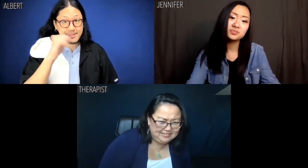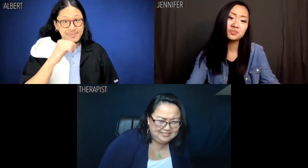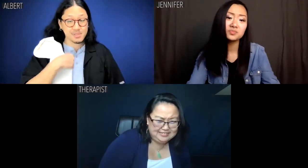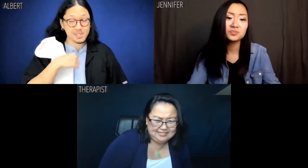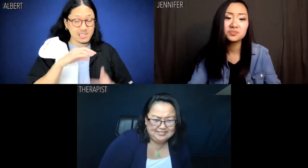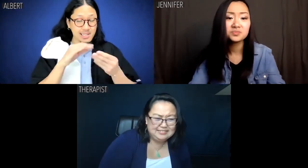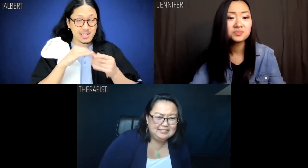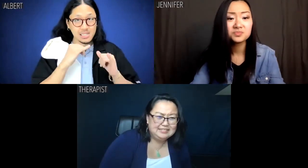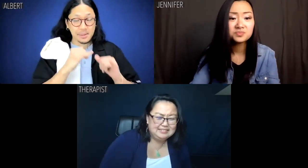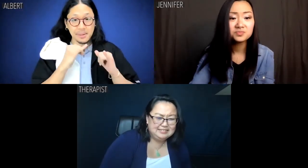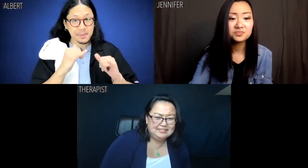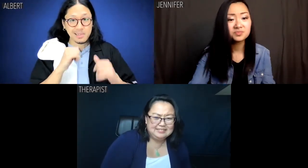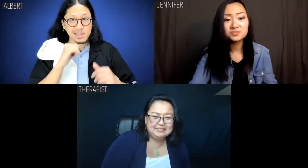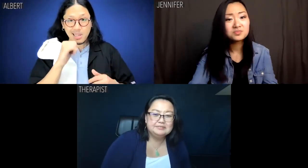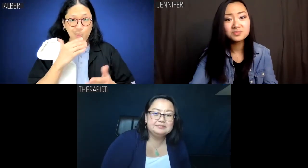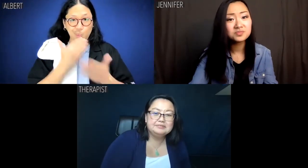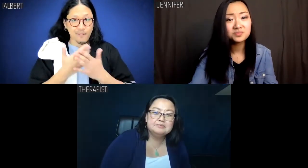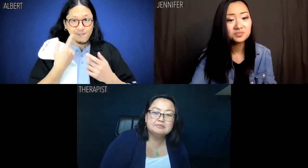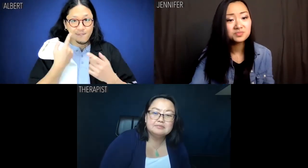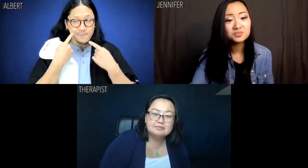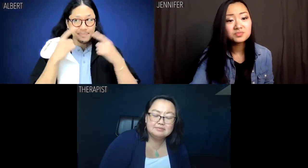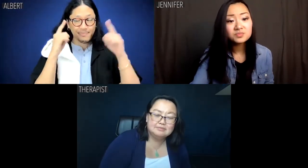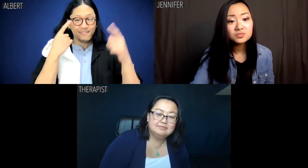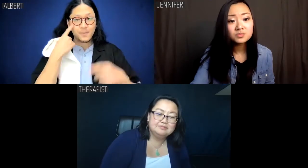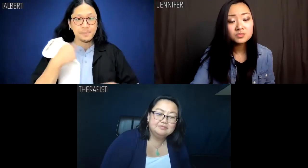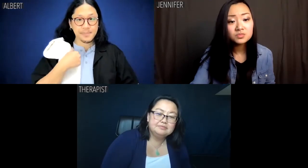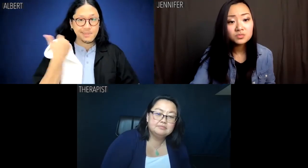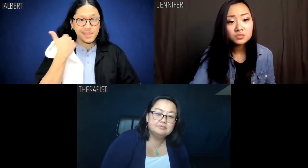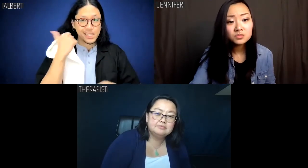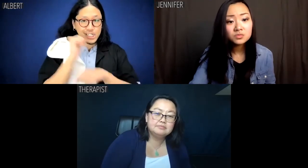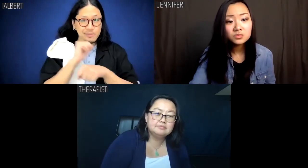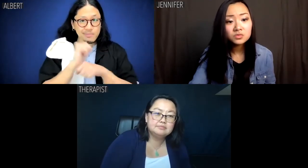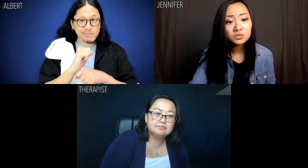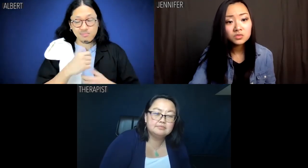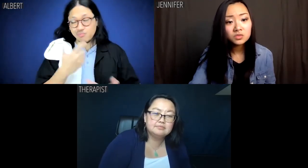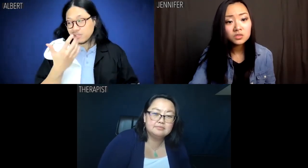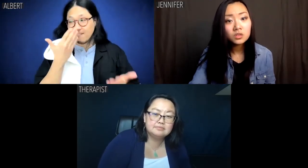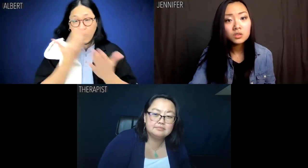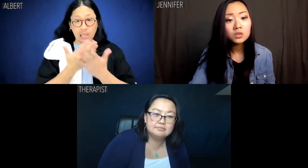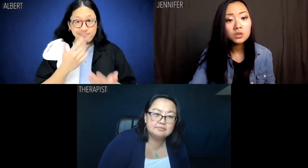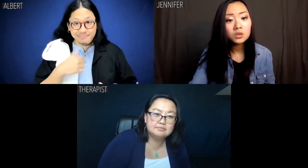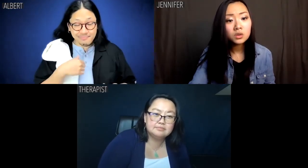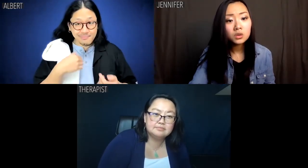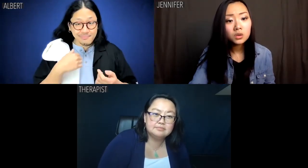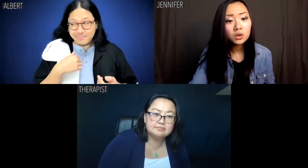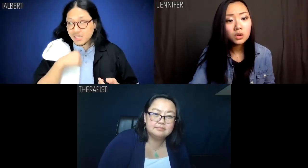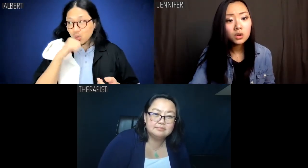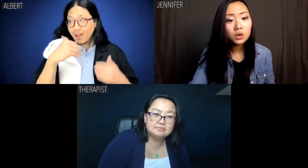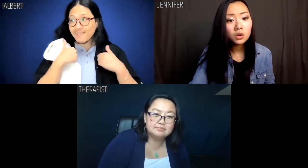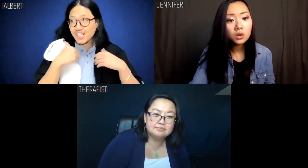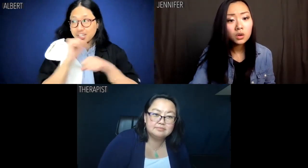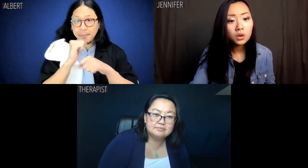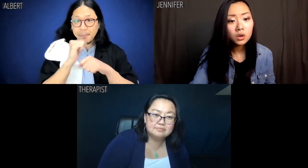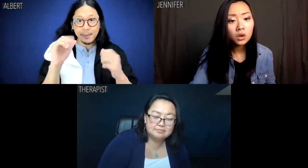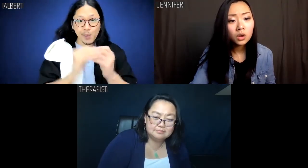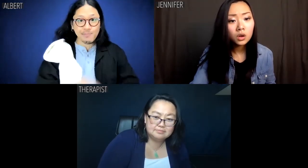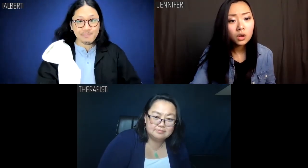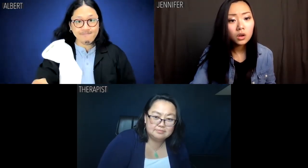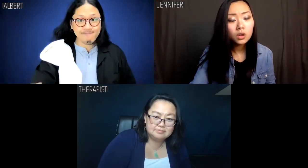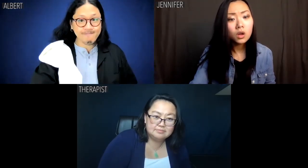Albert: And I'd say it didn't go so well for me at the job so far as I no longer have a job.